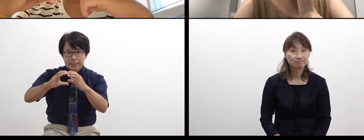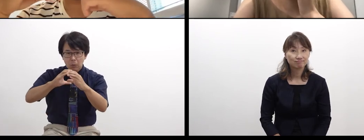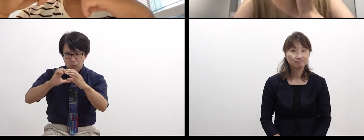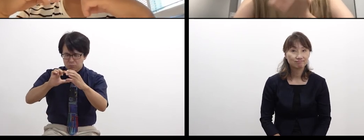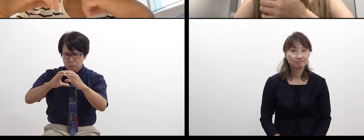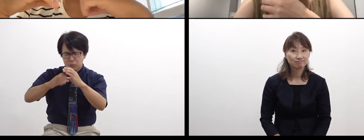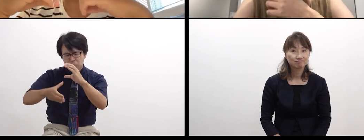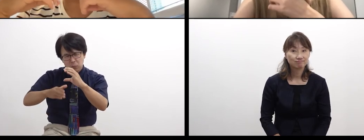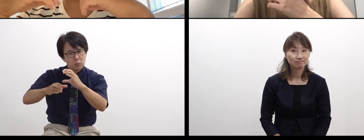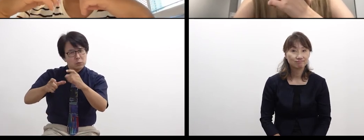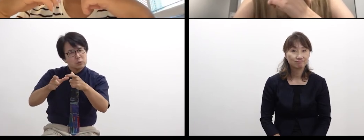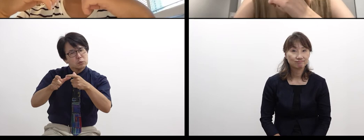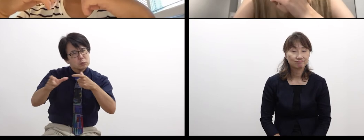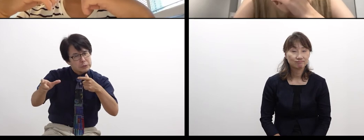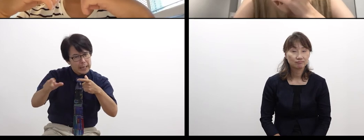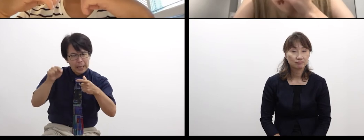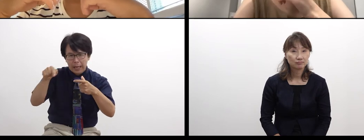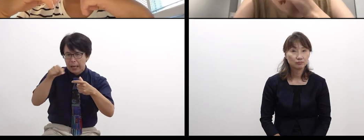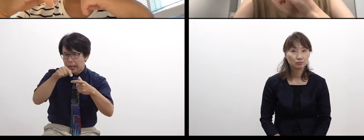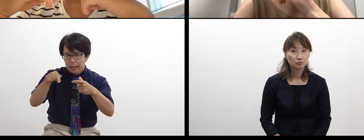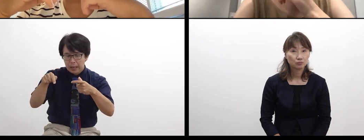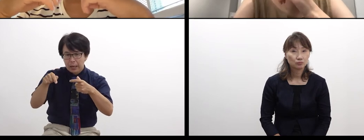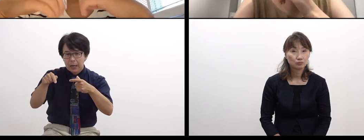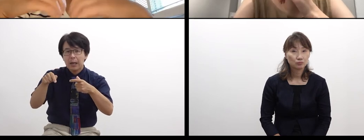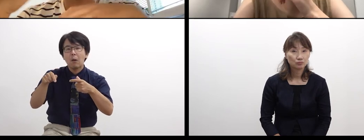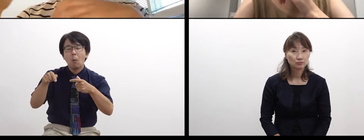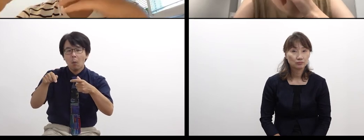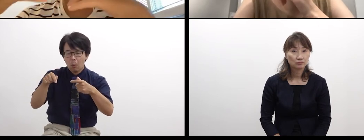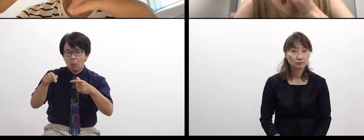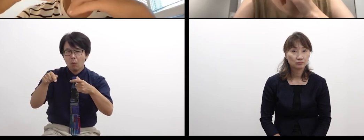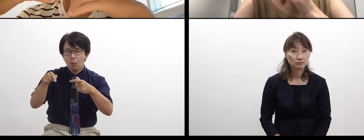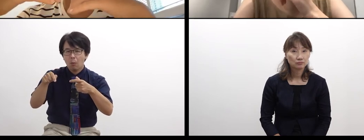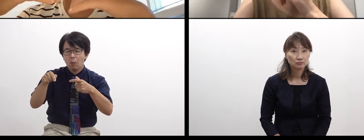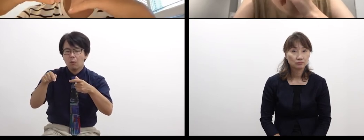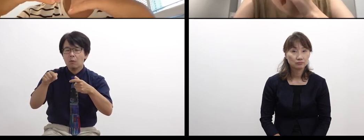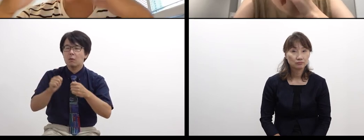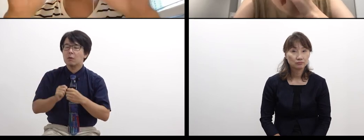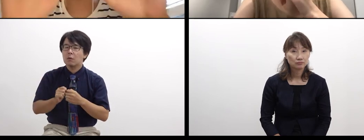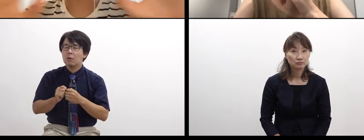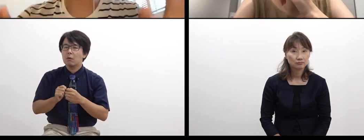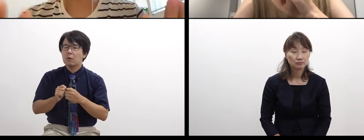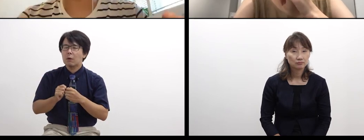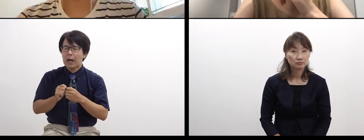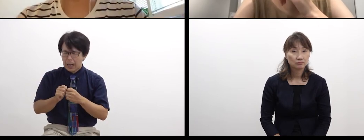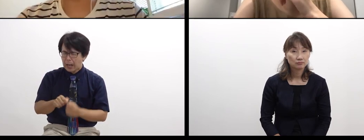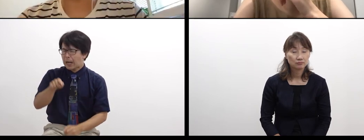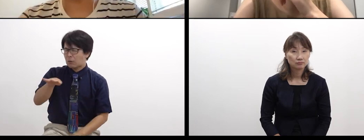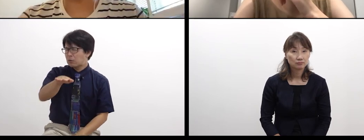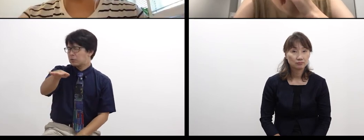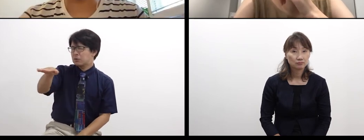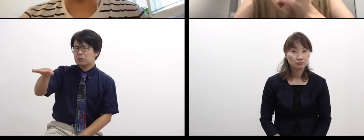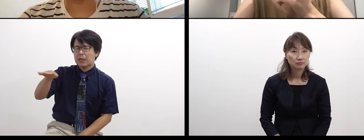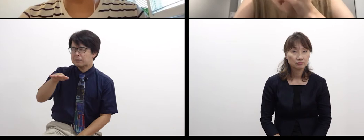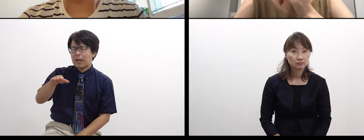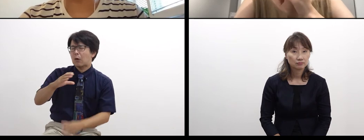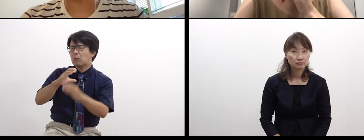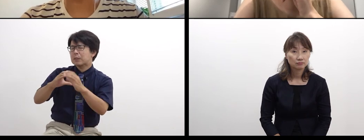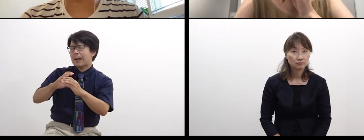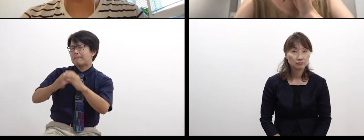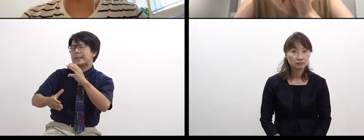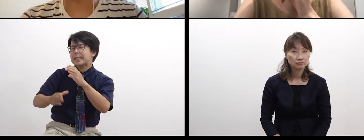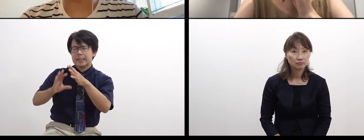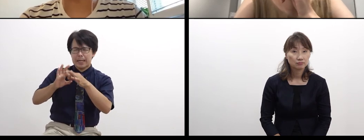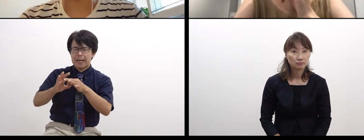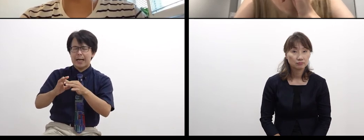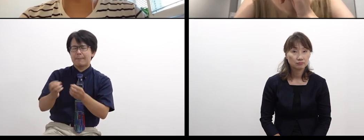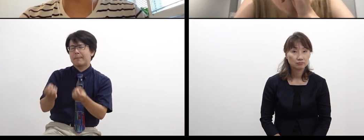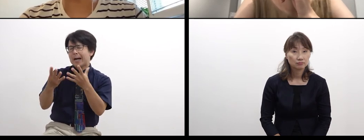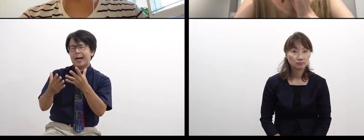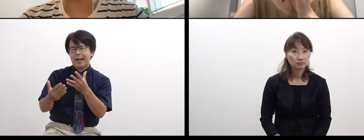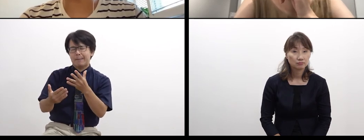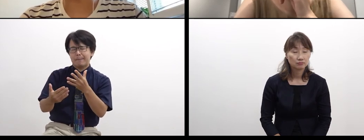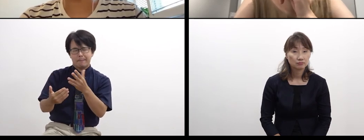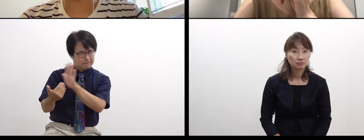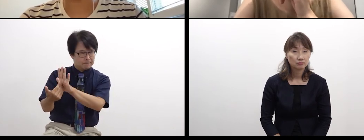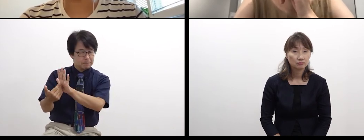I think it’s not so easy to find a meaning or value in it,